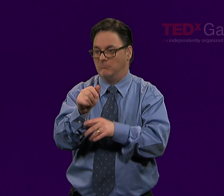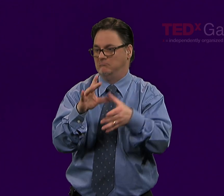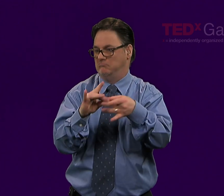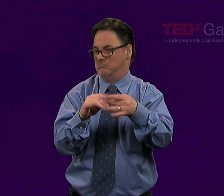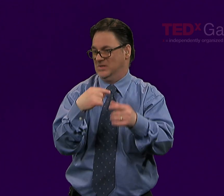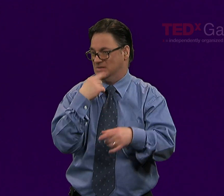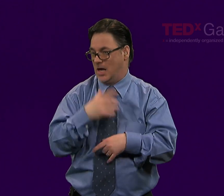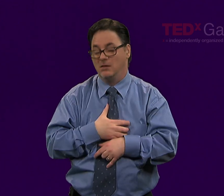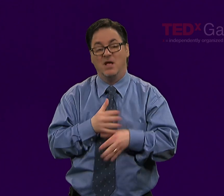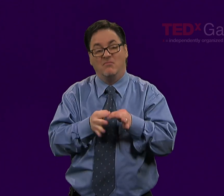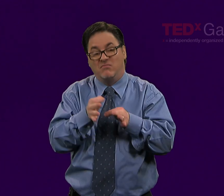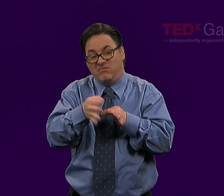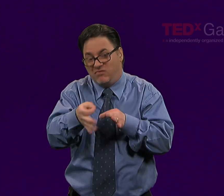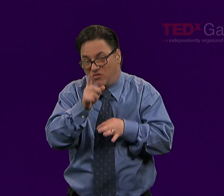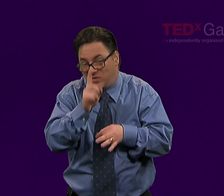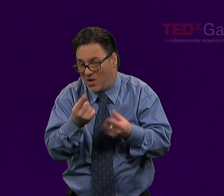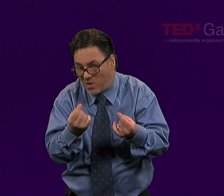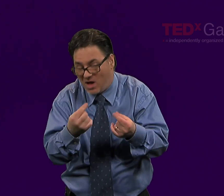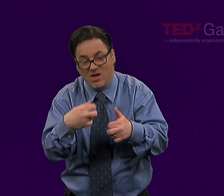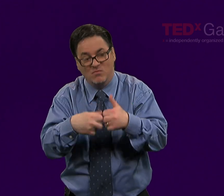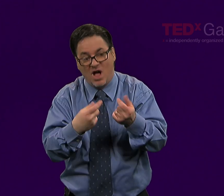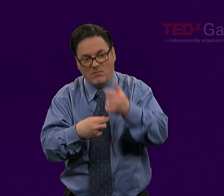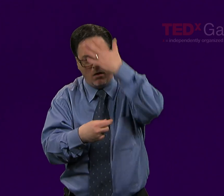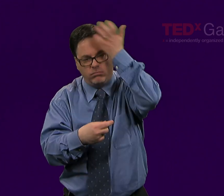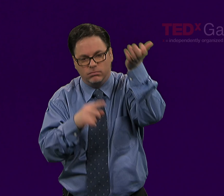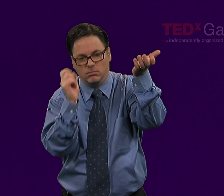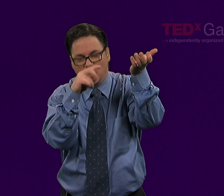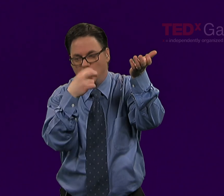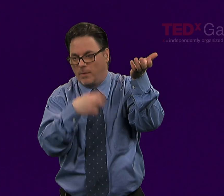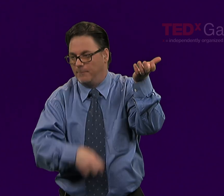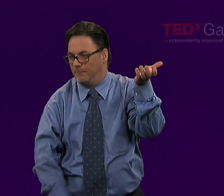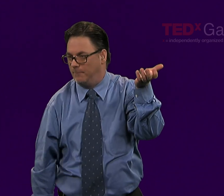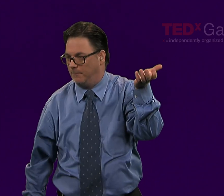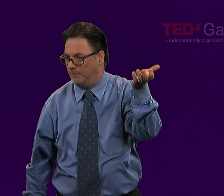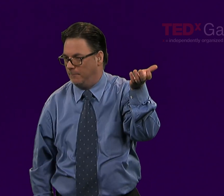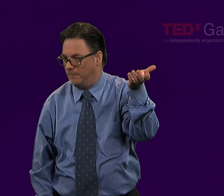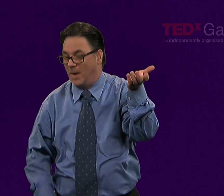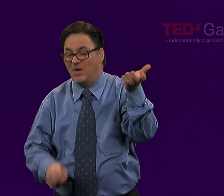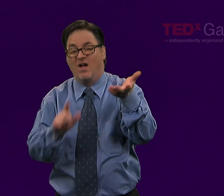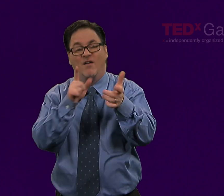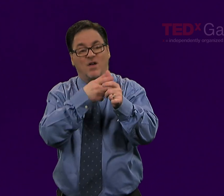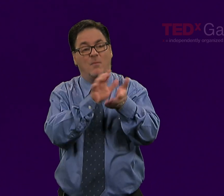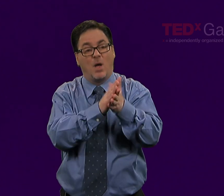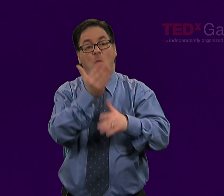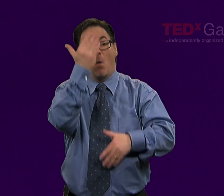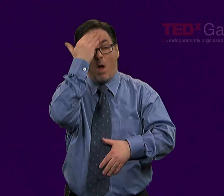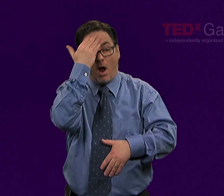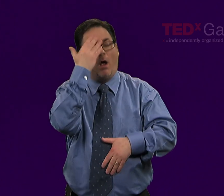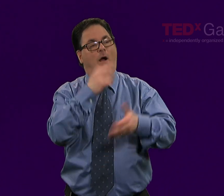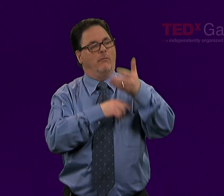of needing people to become more aware of how to metacognitively question themselves and their own processes.